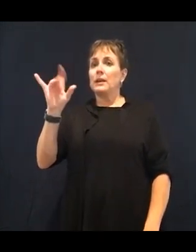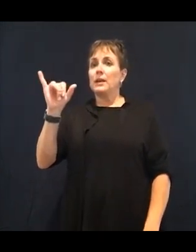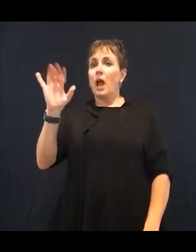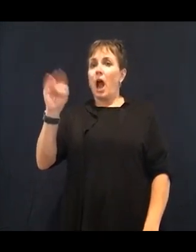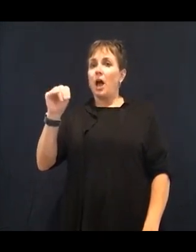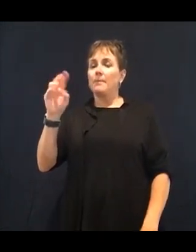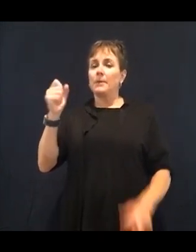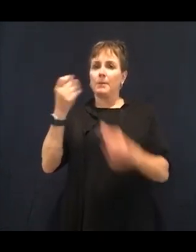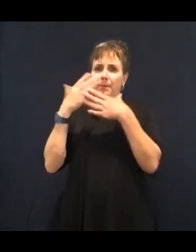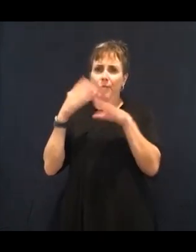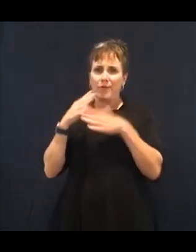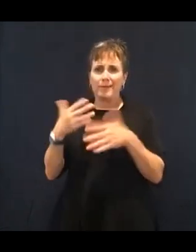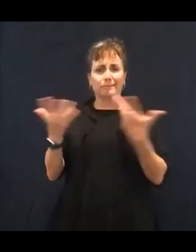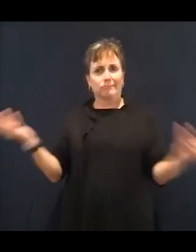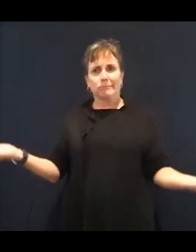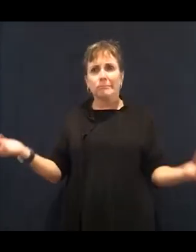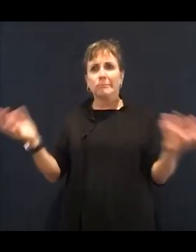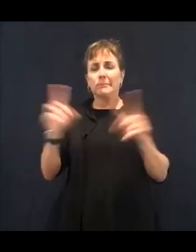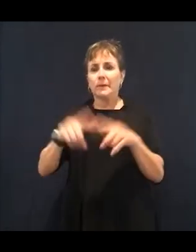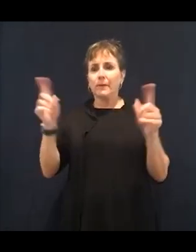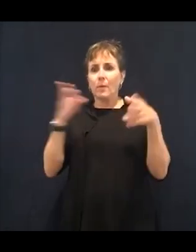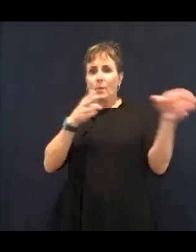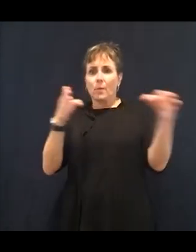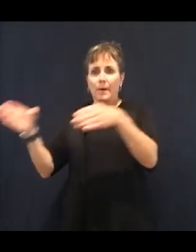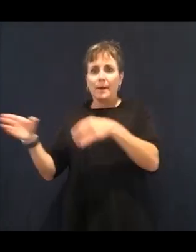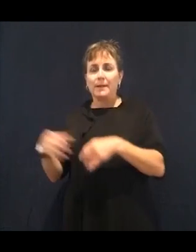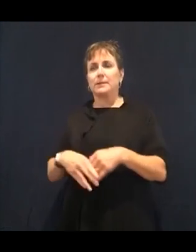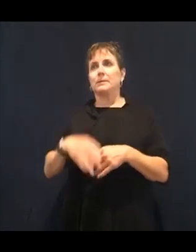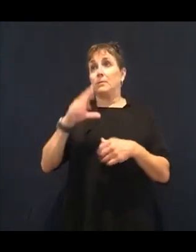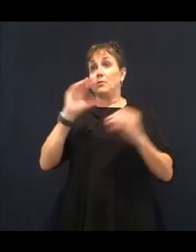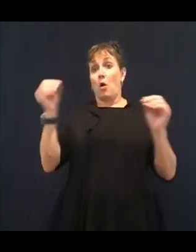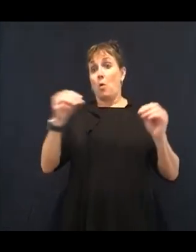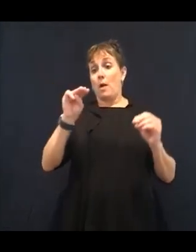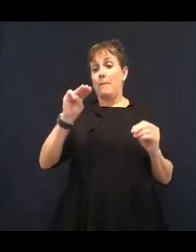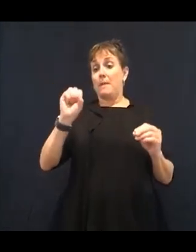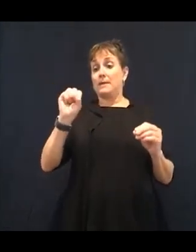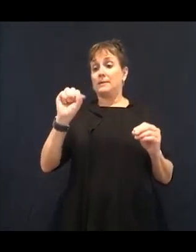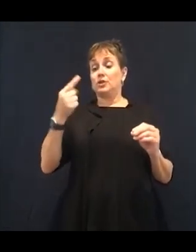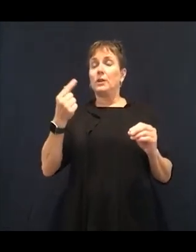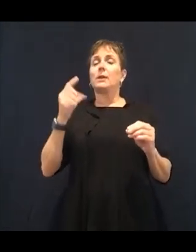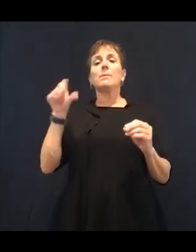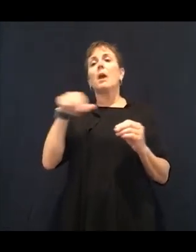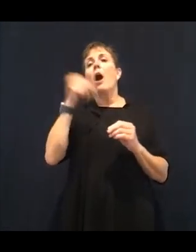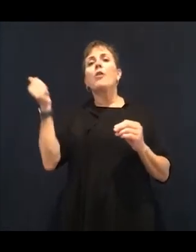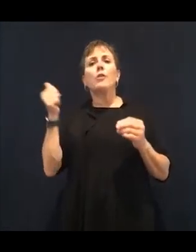And things like that can cause, again, itchy skin, dizziness,